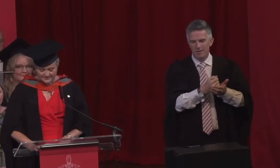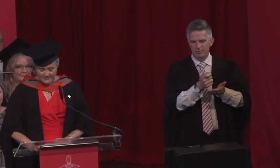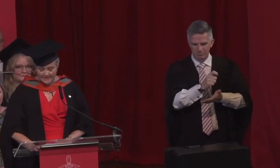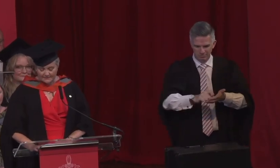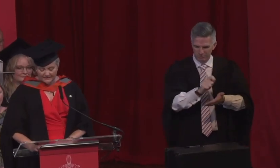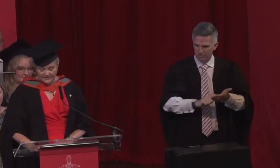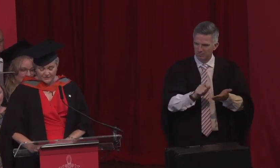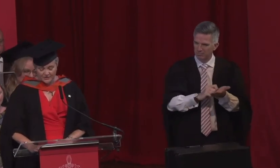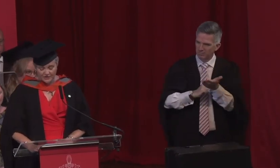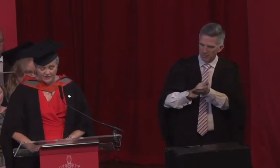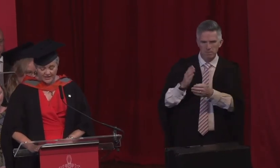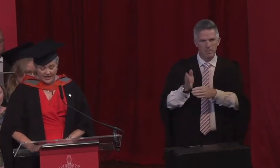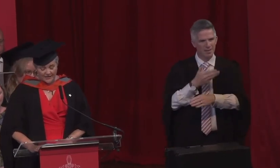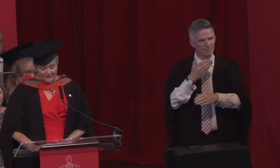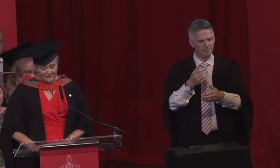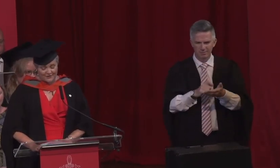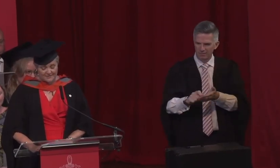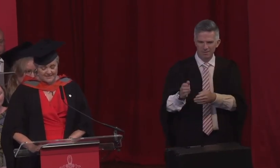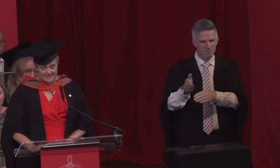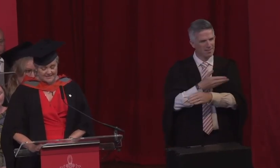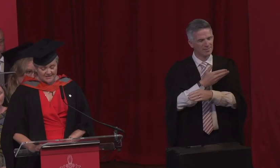and in my final year I got first in my dissertation.